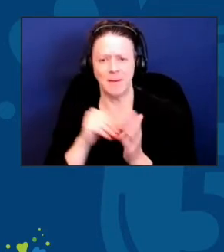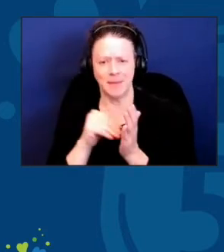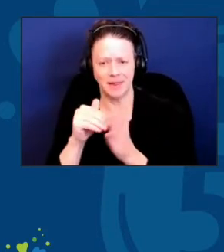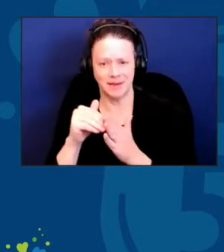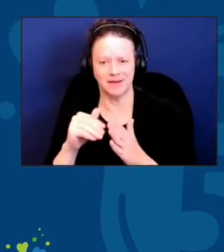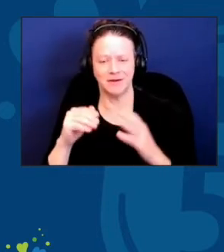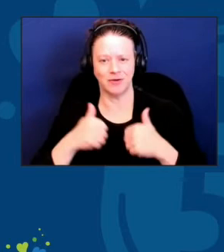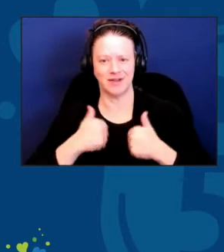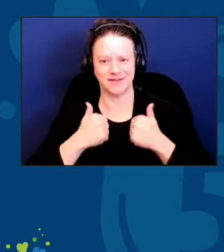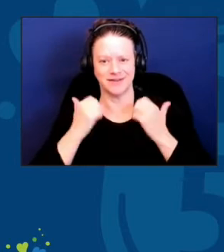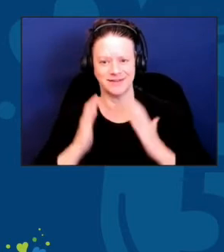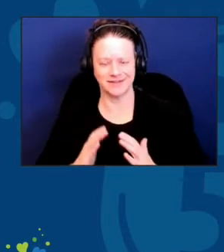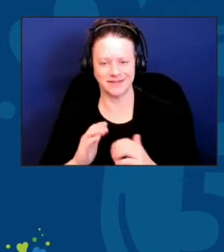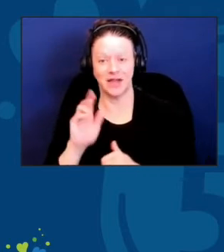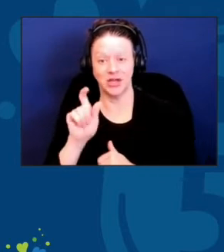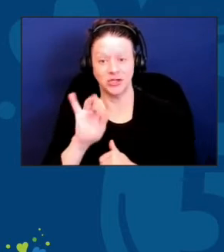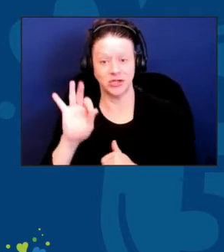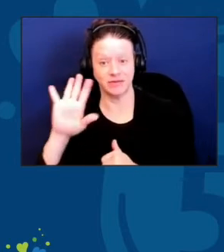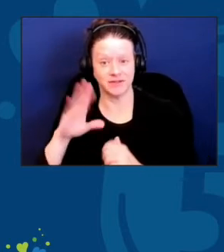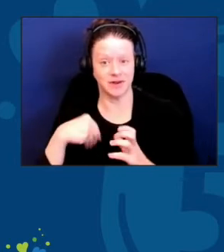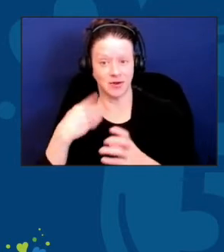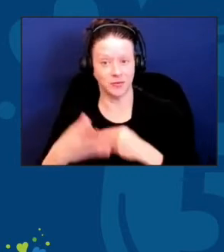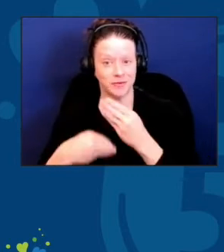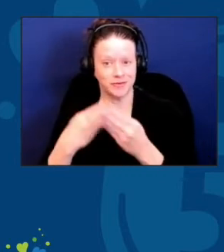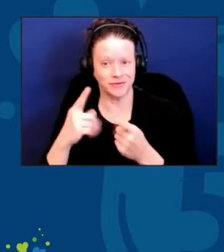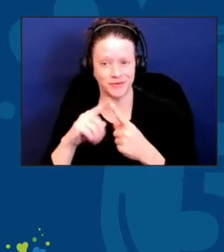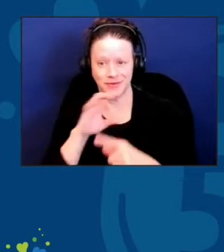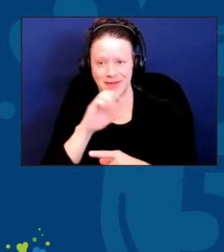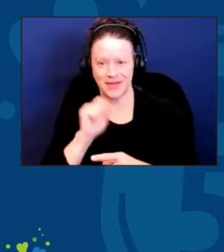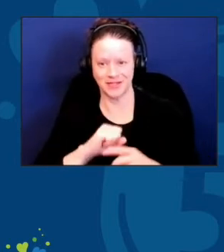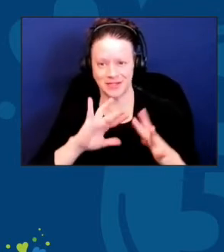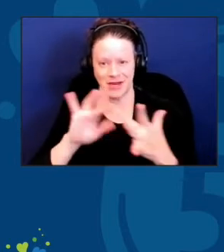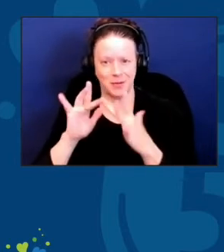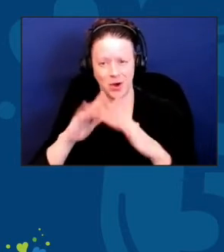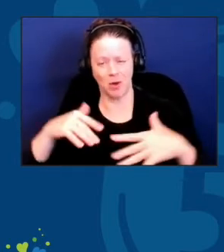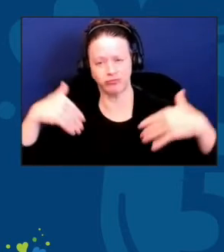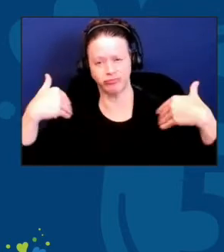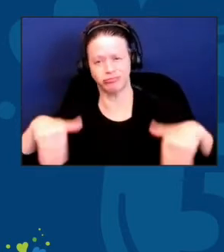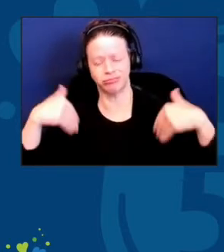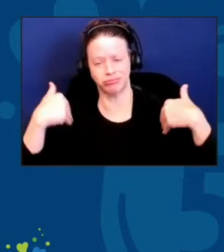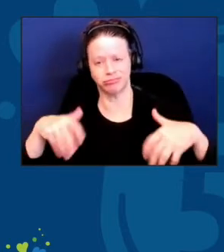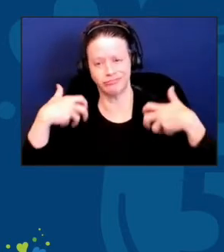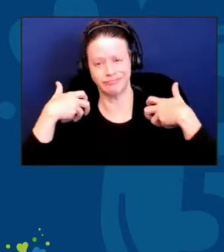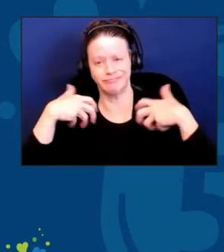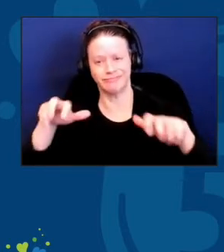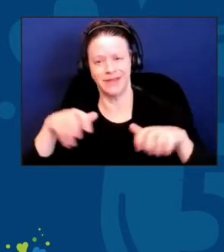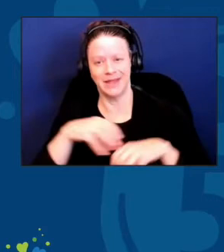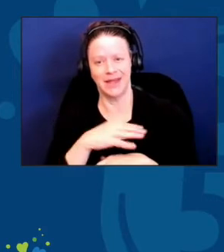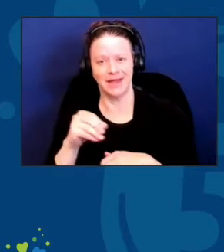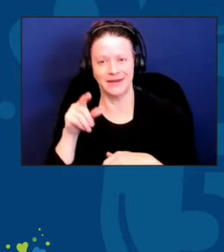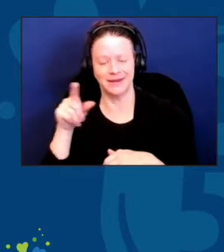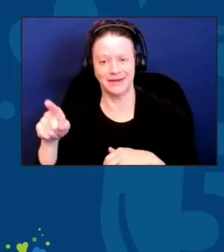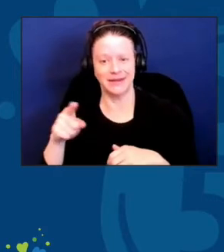Jeff's contributions to the aging network are extensive, and he's been recognized nationally